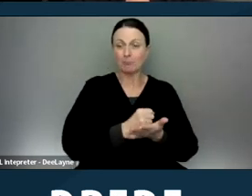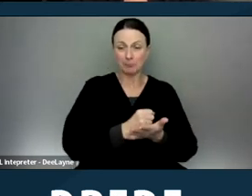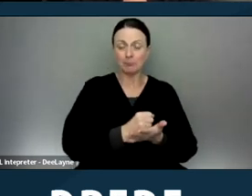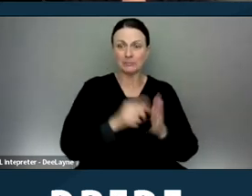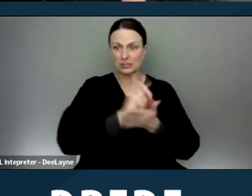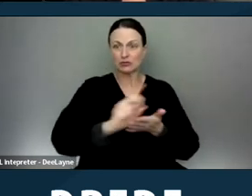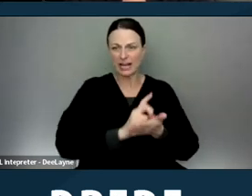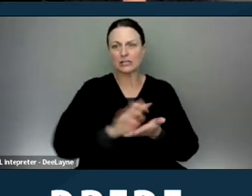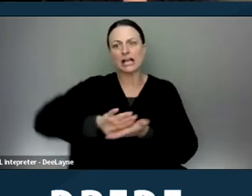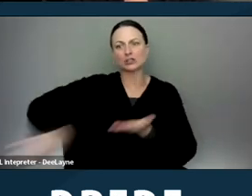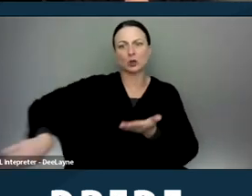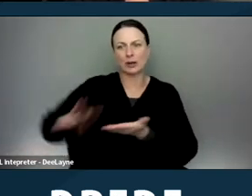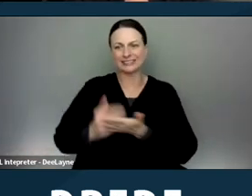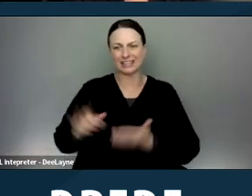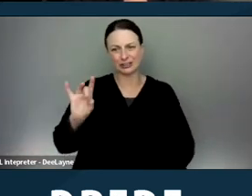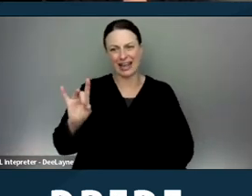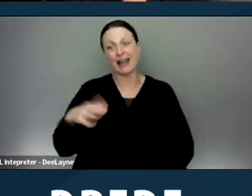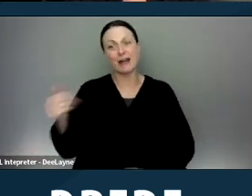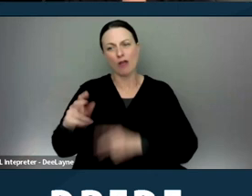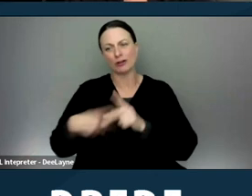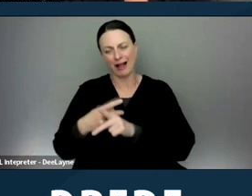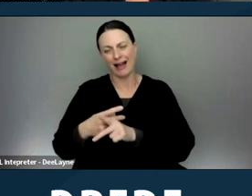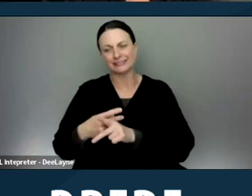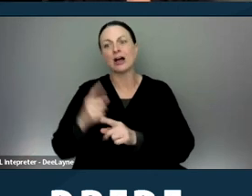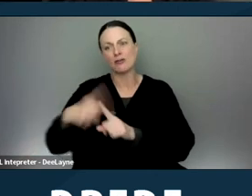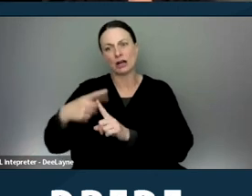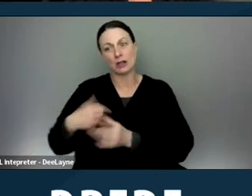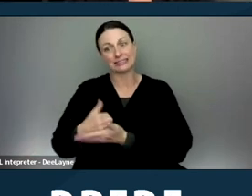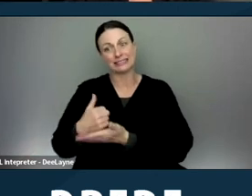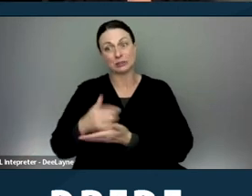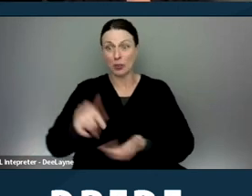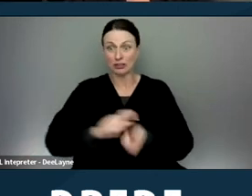and other types of rental assistance. So this change was really important